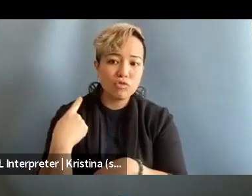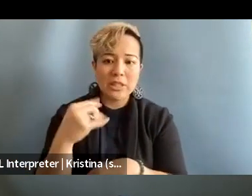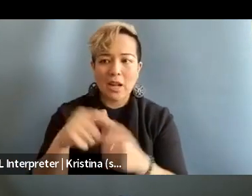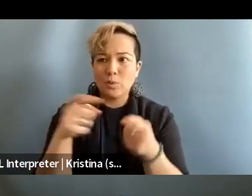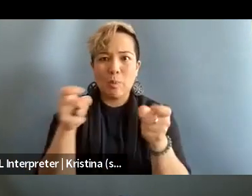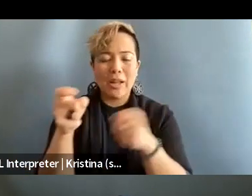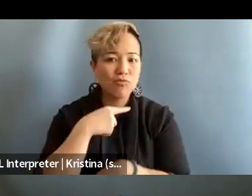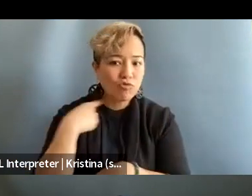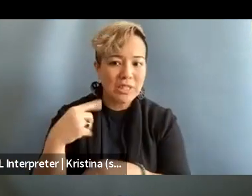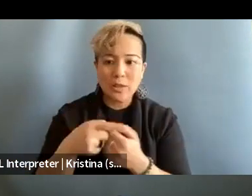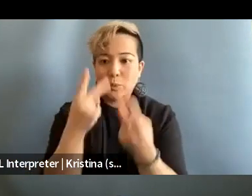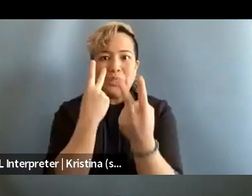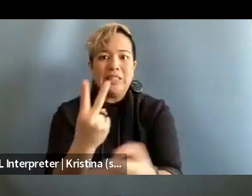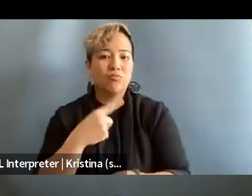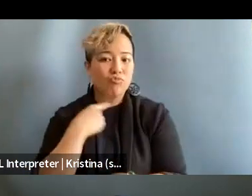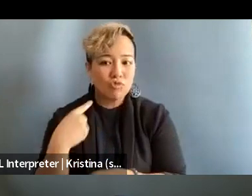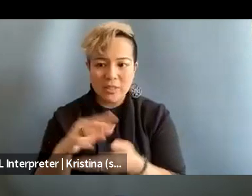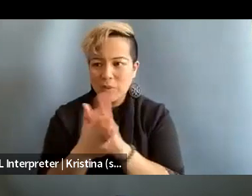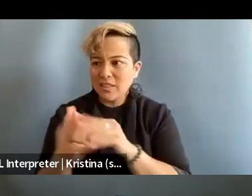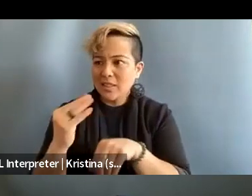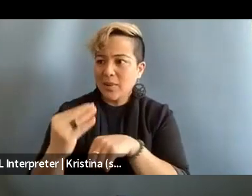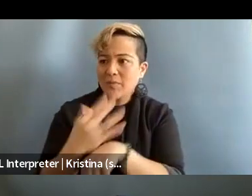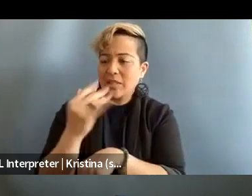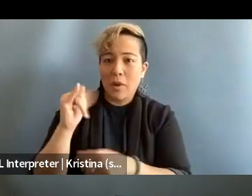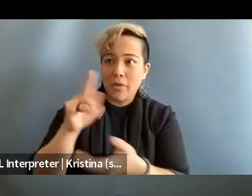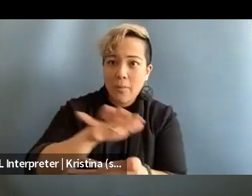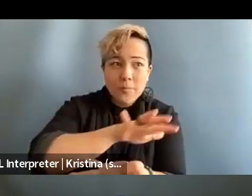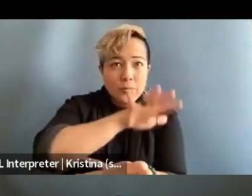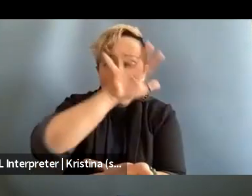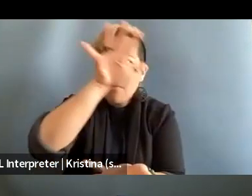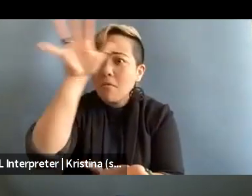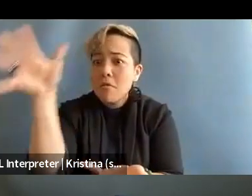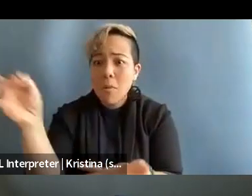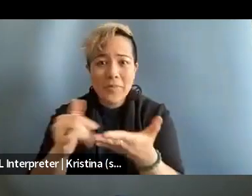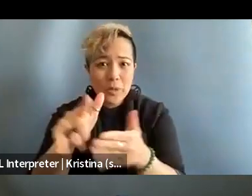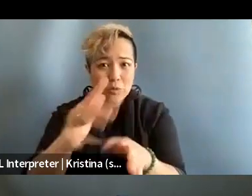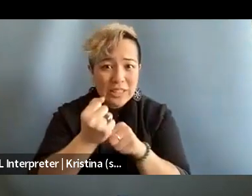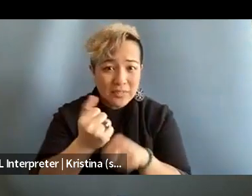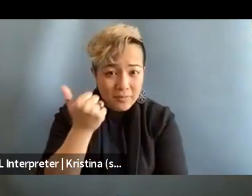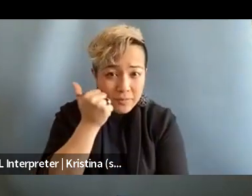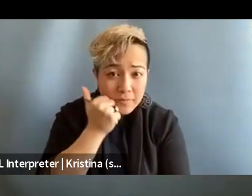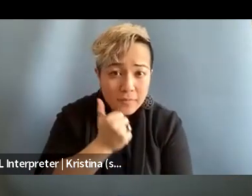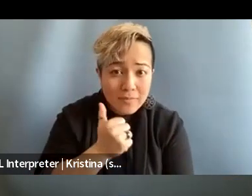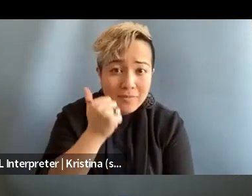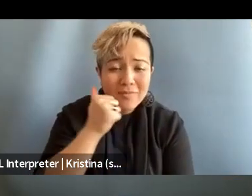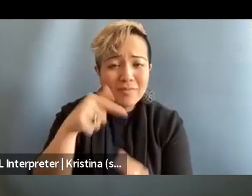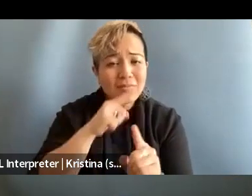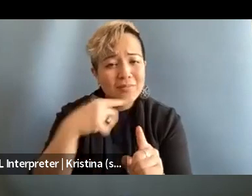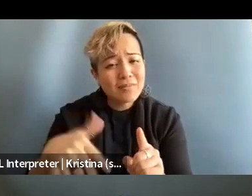and how to see a risk gets affected by the volume of things you've receiving on a daily basis, this is extremely dangerous.